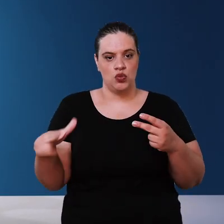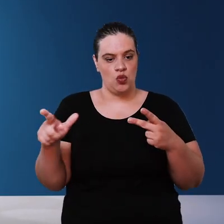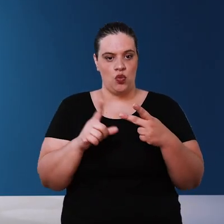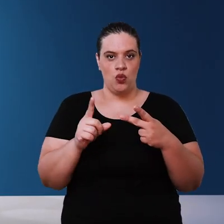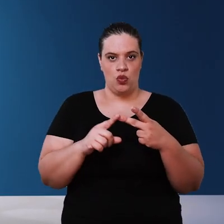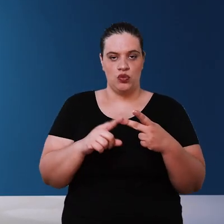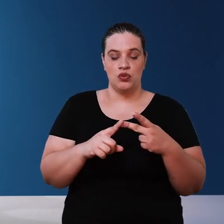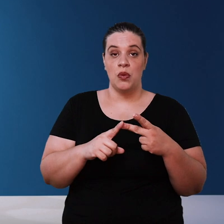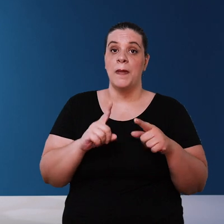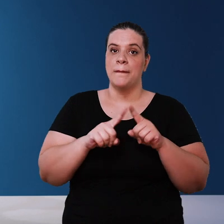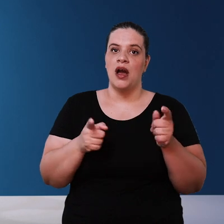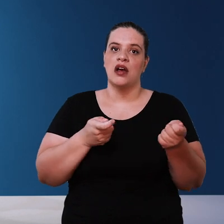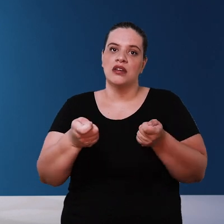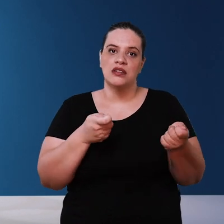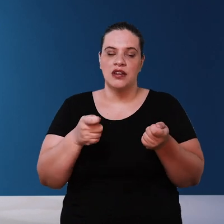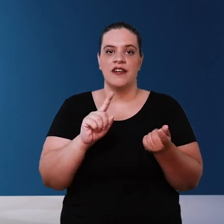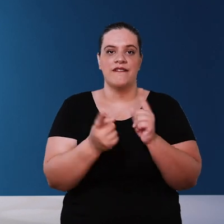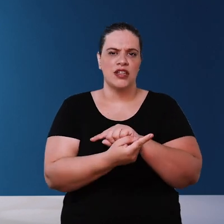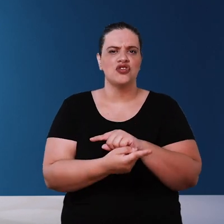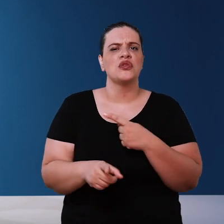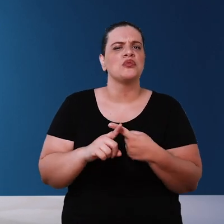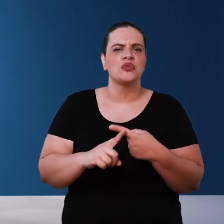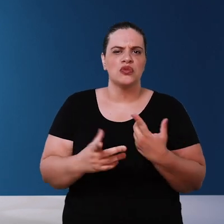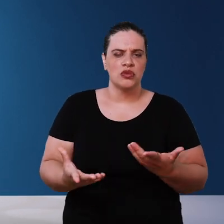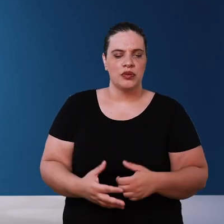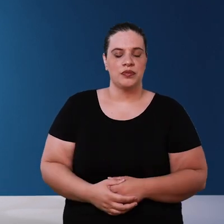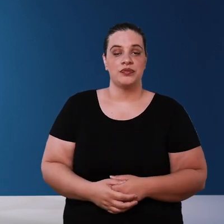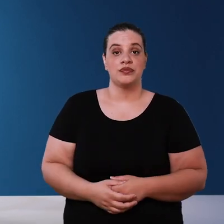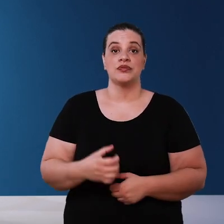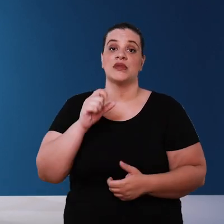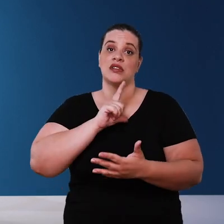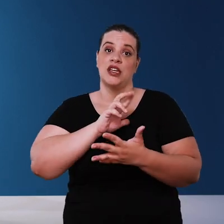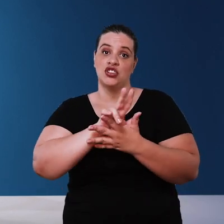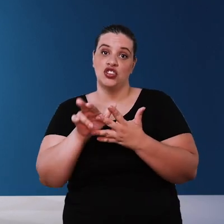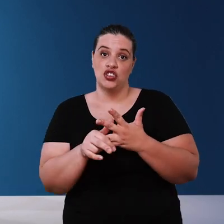like this but with inverted regulation why Because there are some types of pump